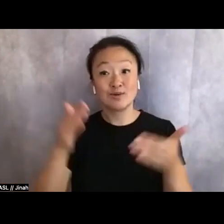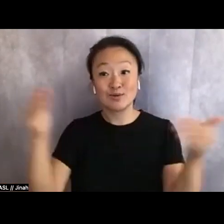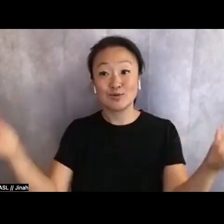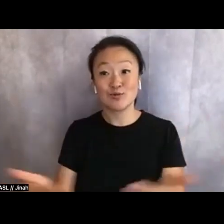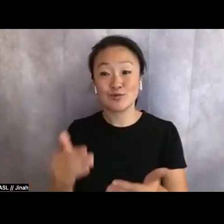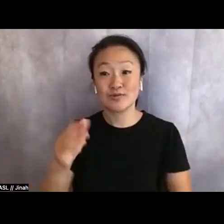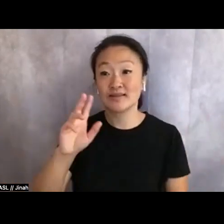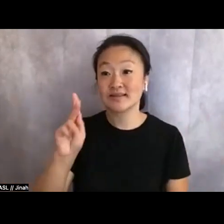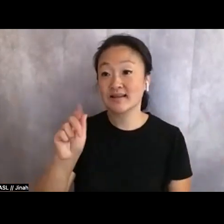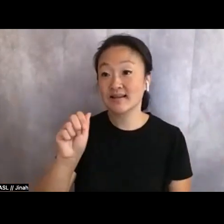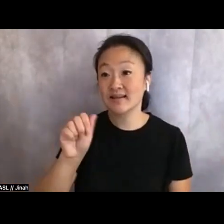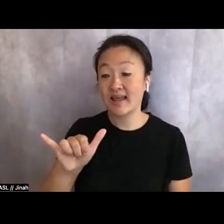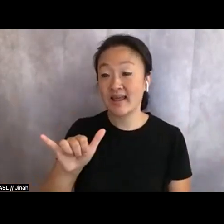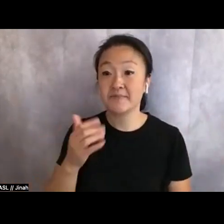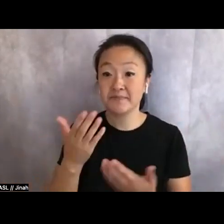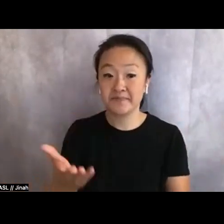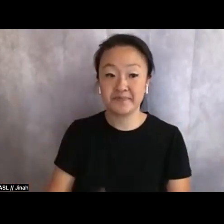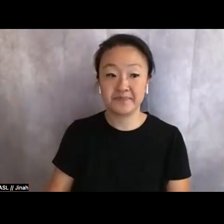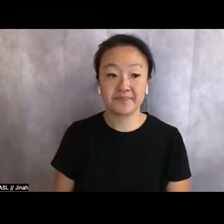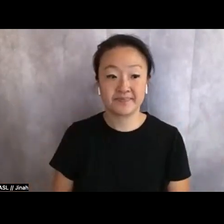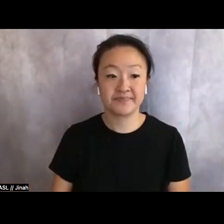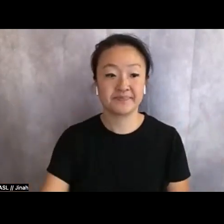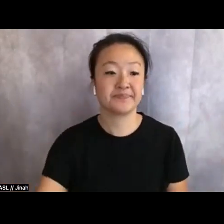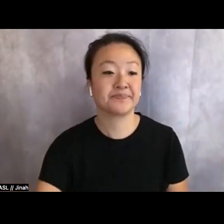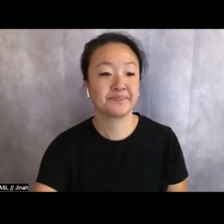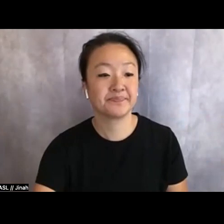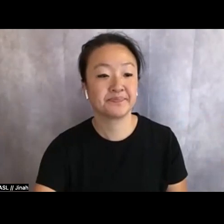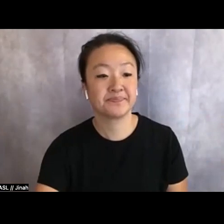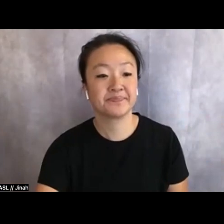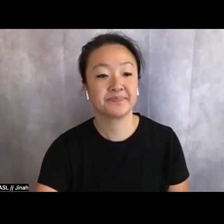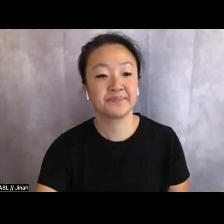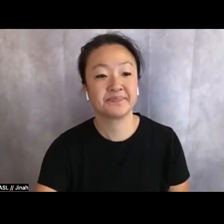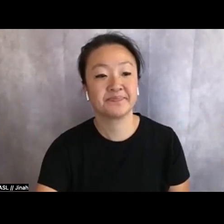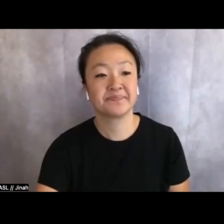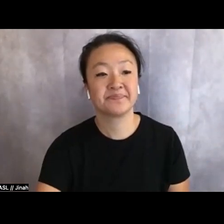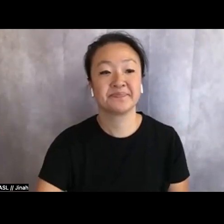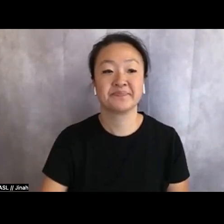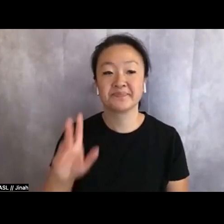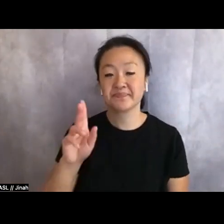Kay Ulanday Barrett is a poet, essayist, cultural strategist,